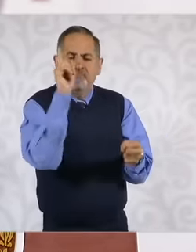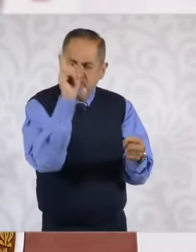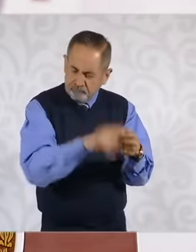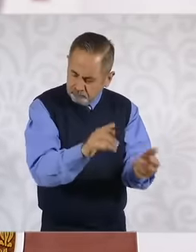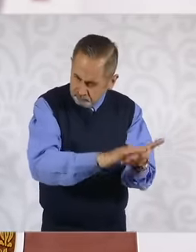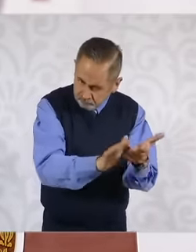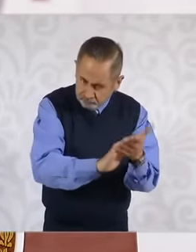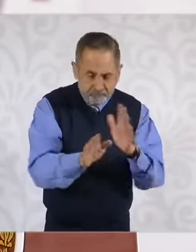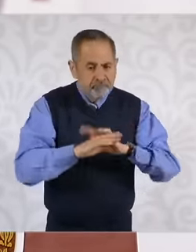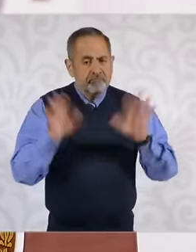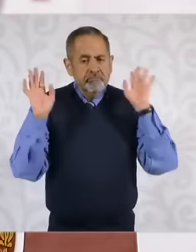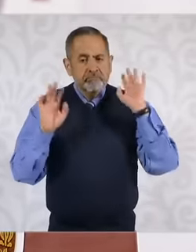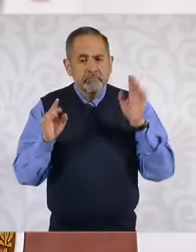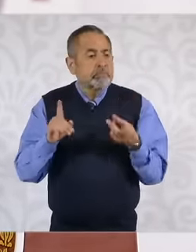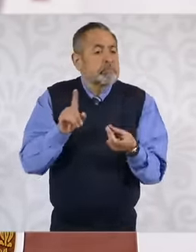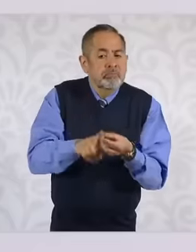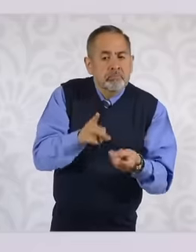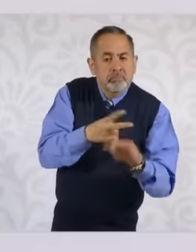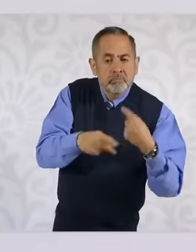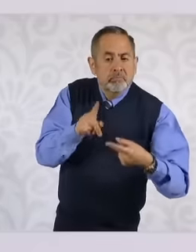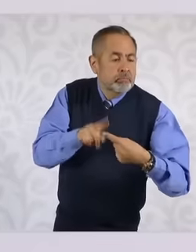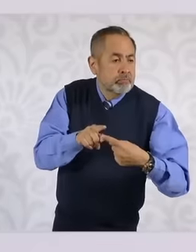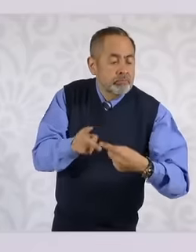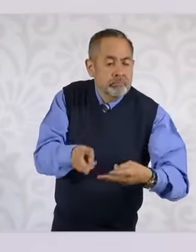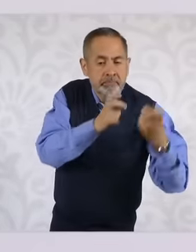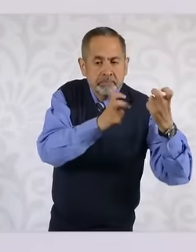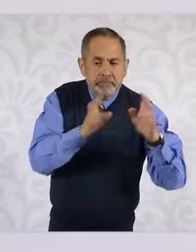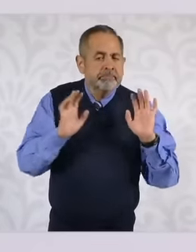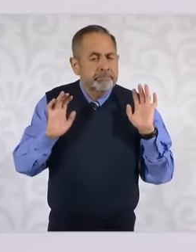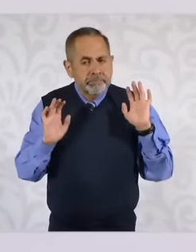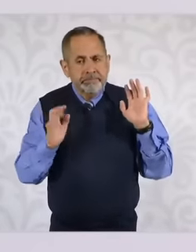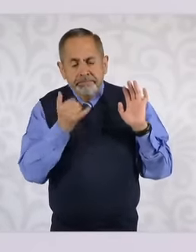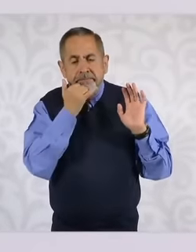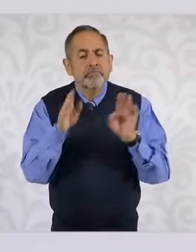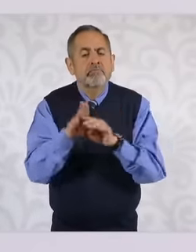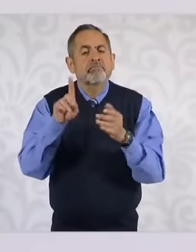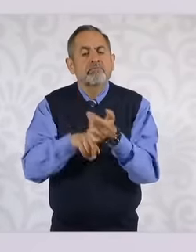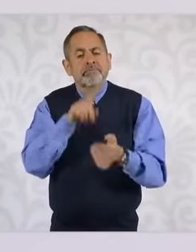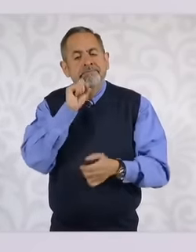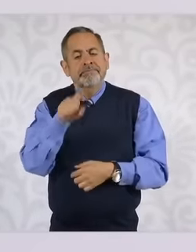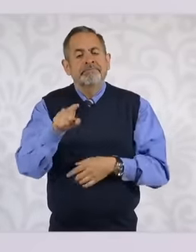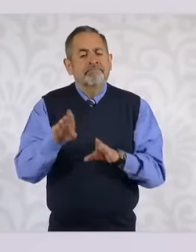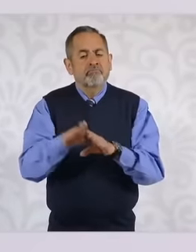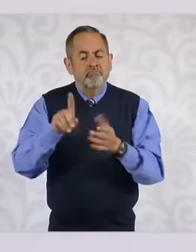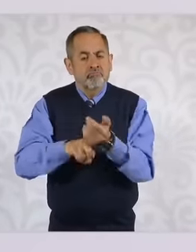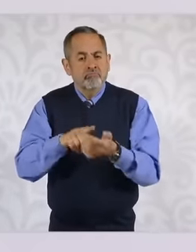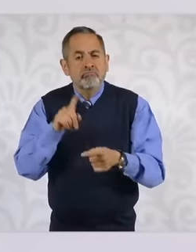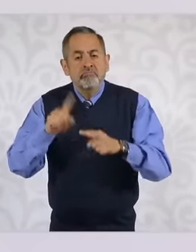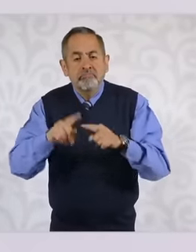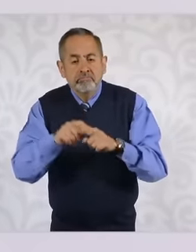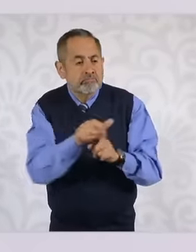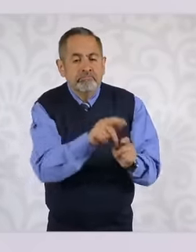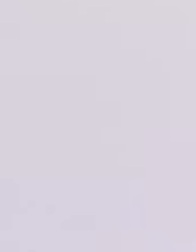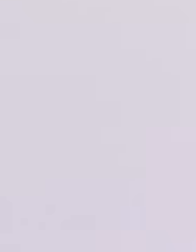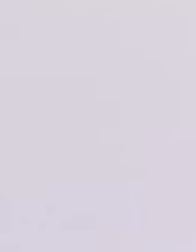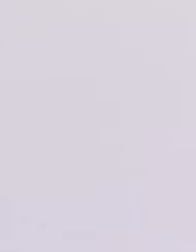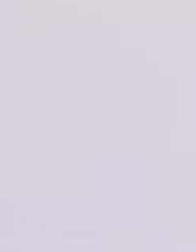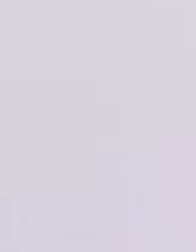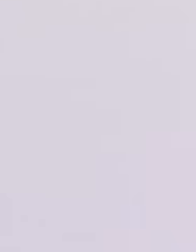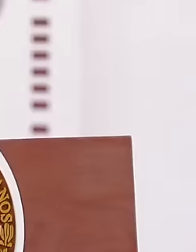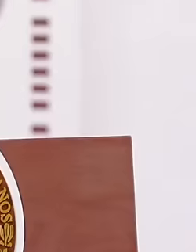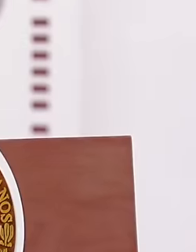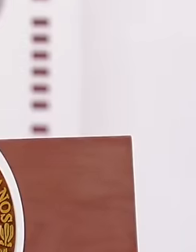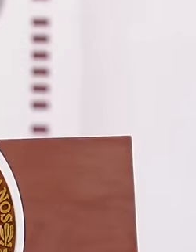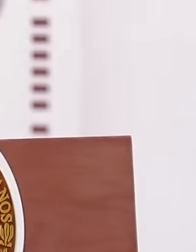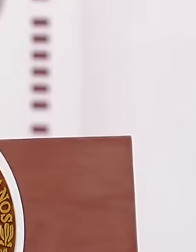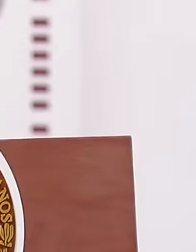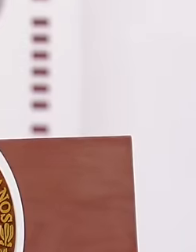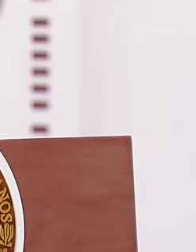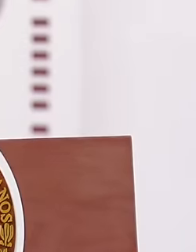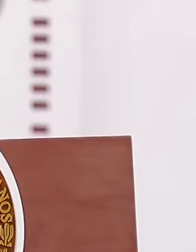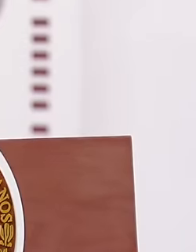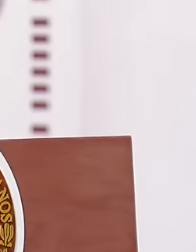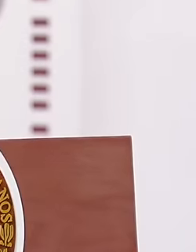perspective of where the illegal fuel comes from but also to whom they sell it, which is a